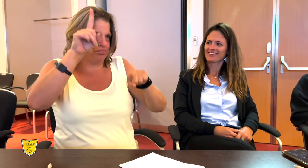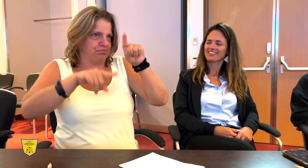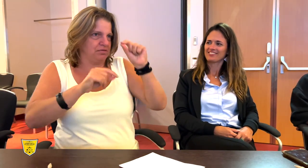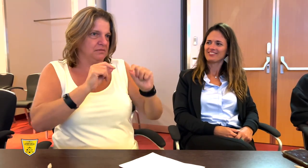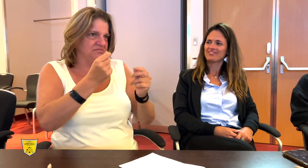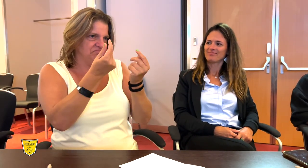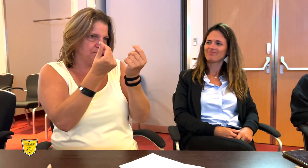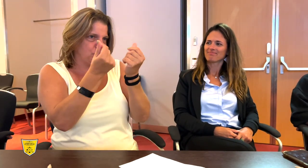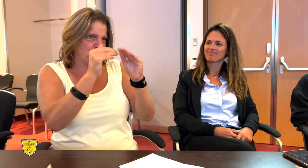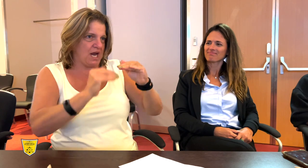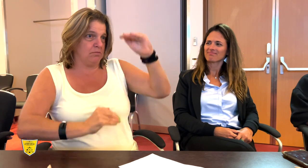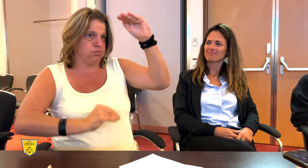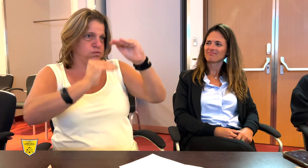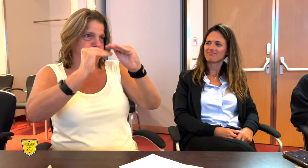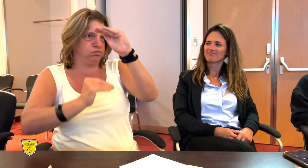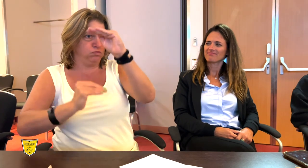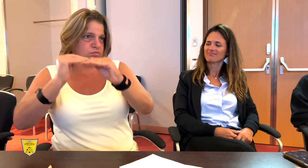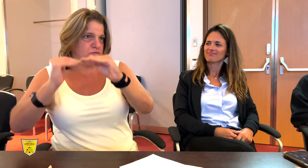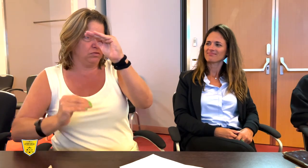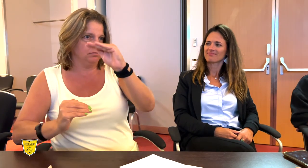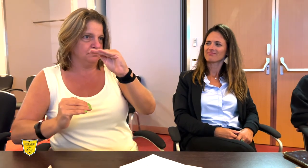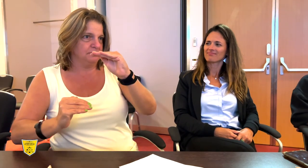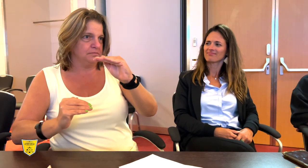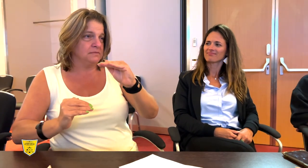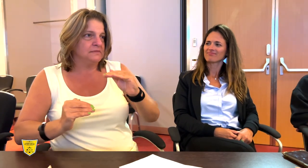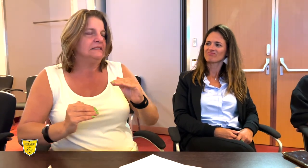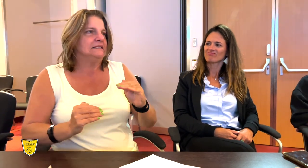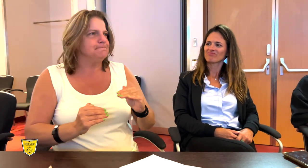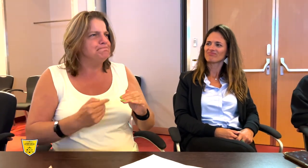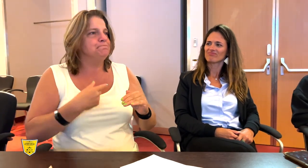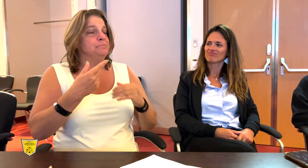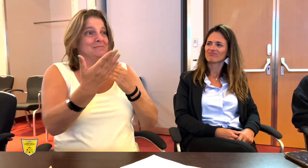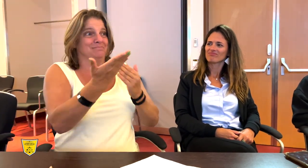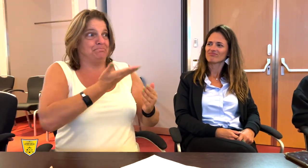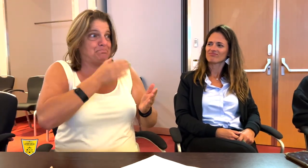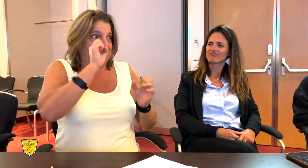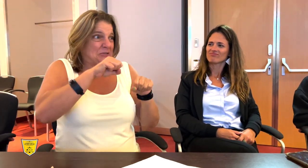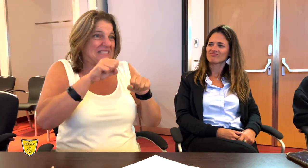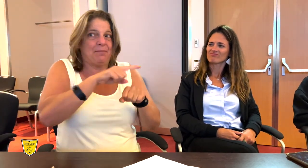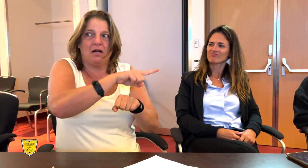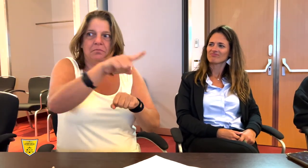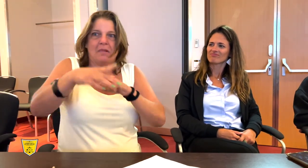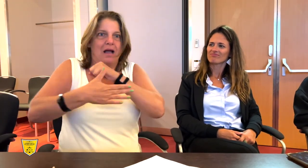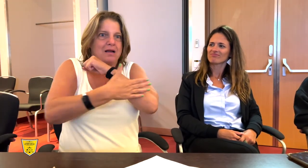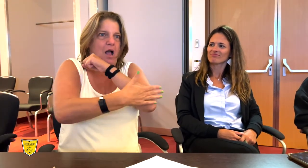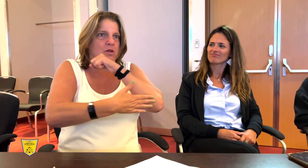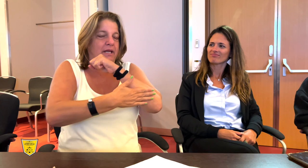due to financial strains. So, I do not support having separate